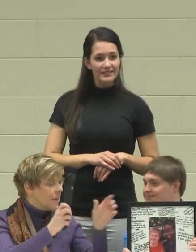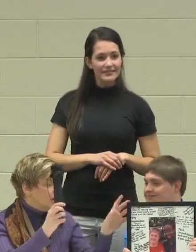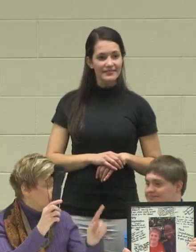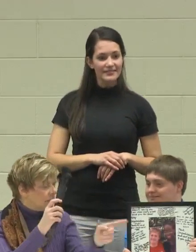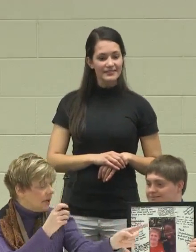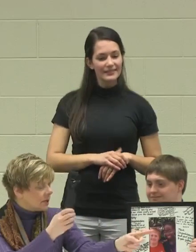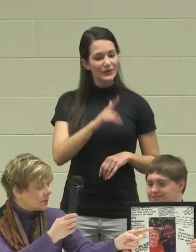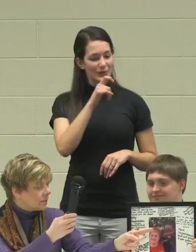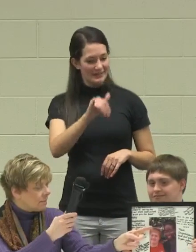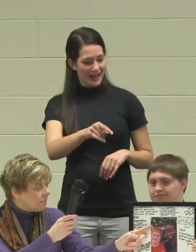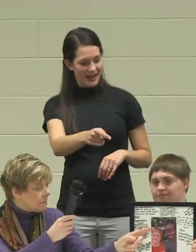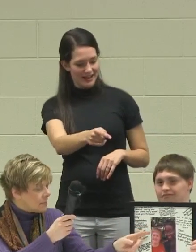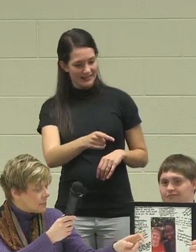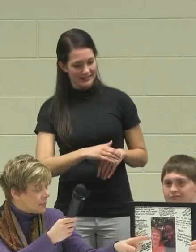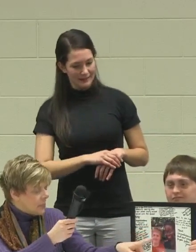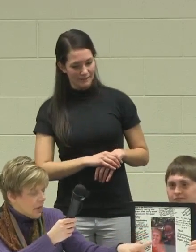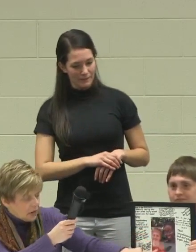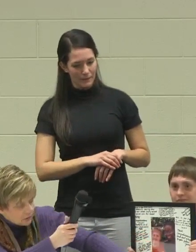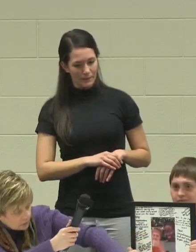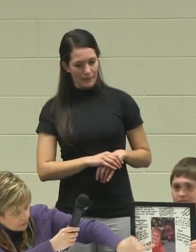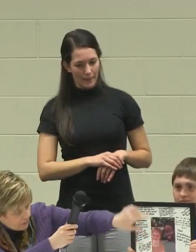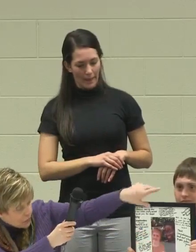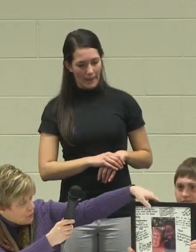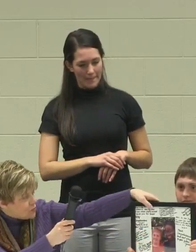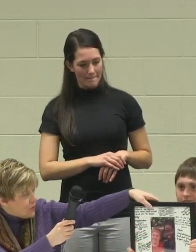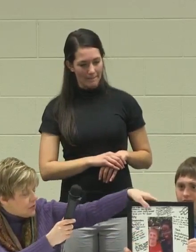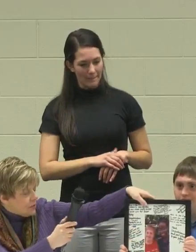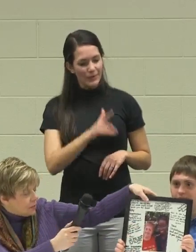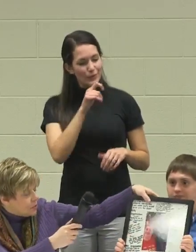And who's this? Who's with you?